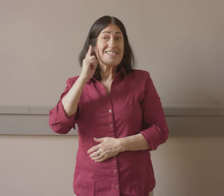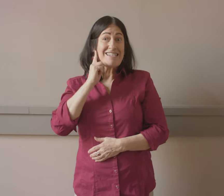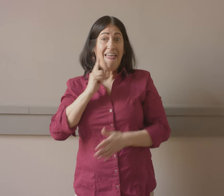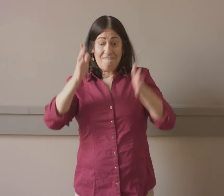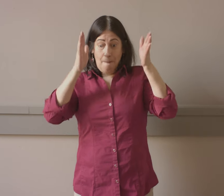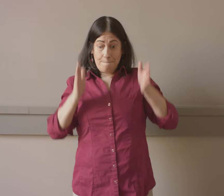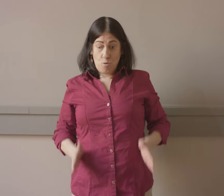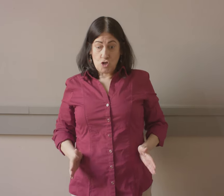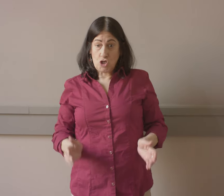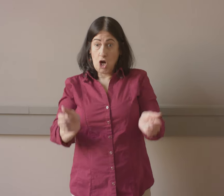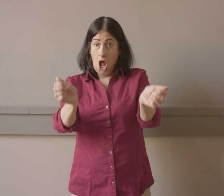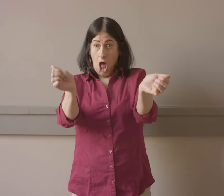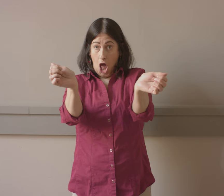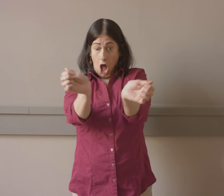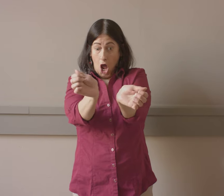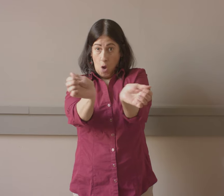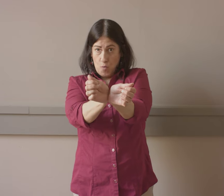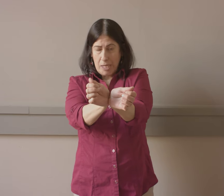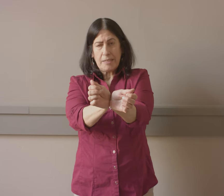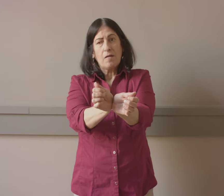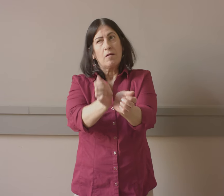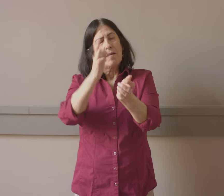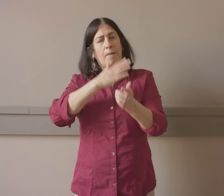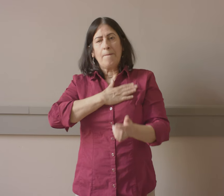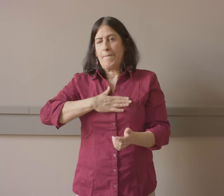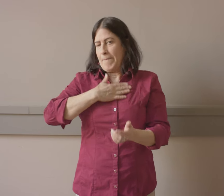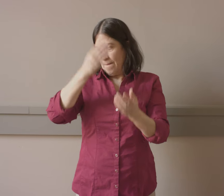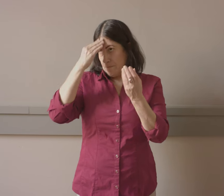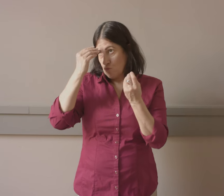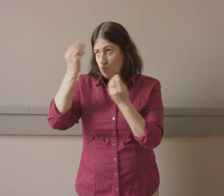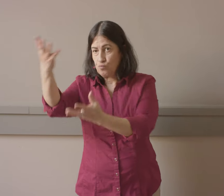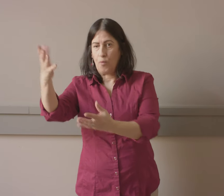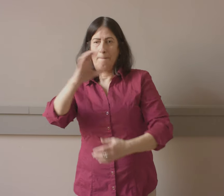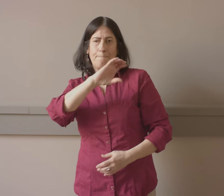they're deaf, please try your best to make sure that they're handcuffed in the